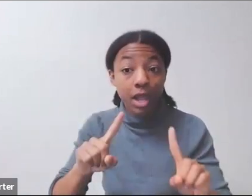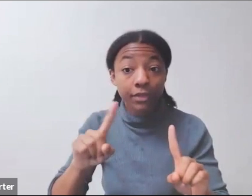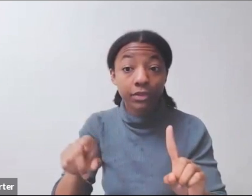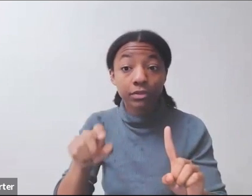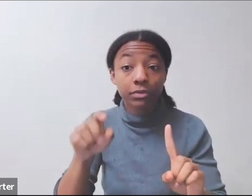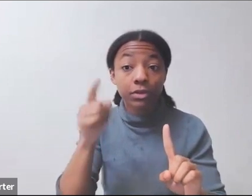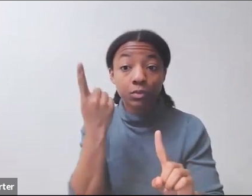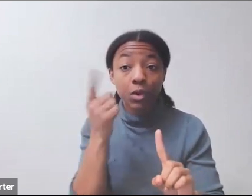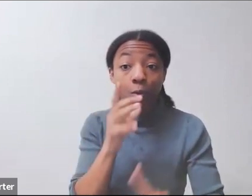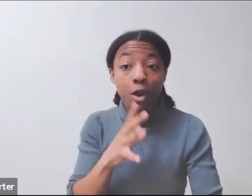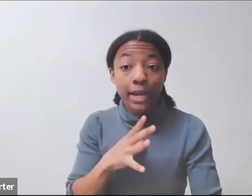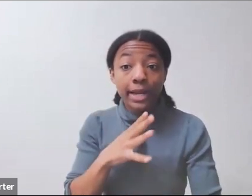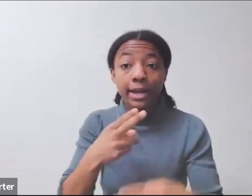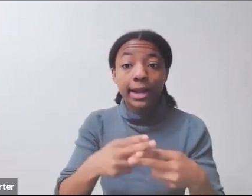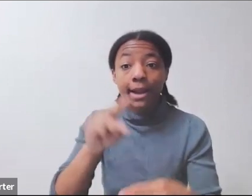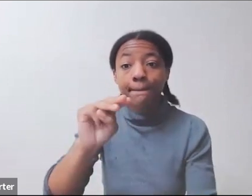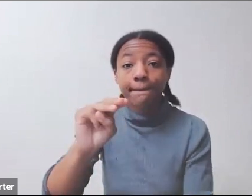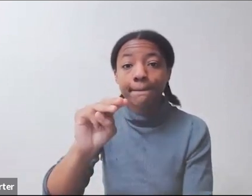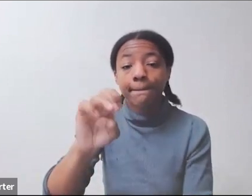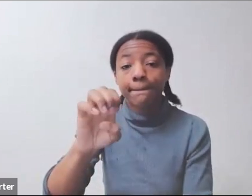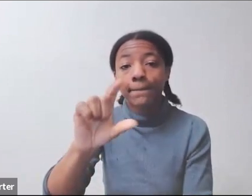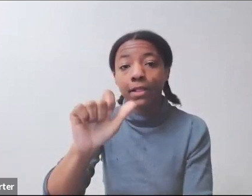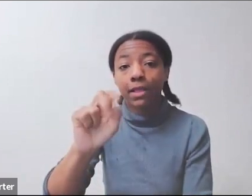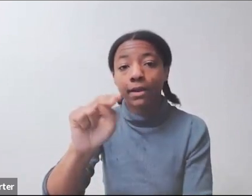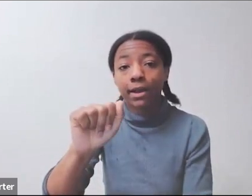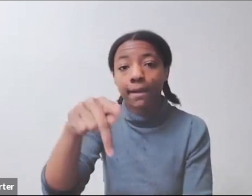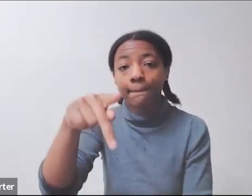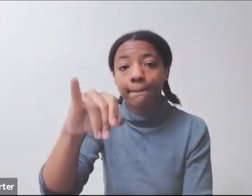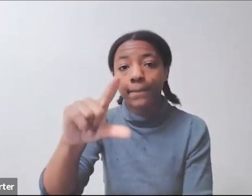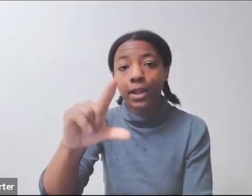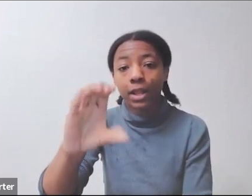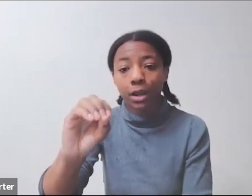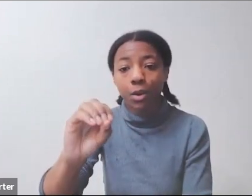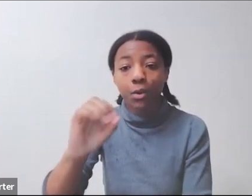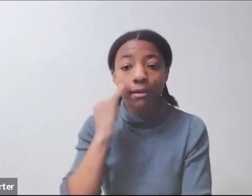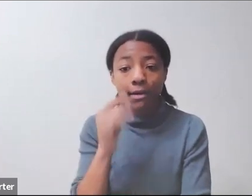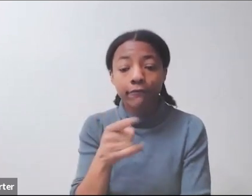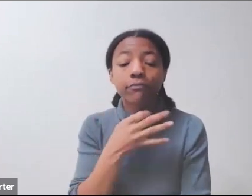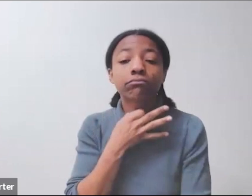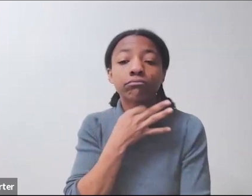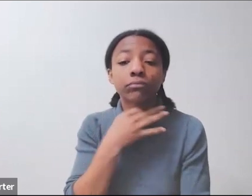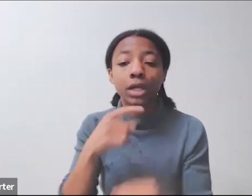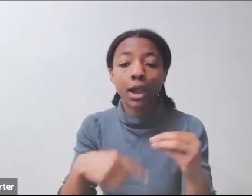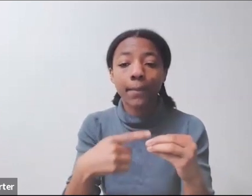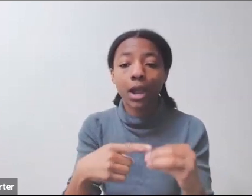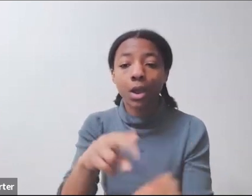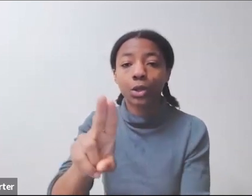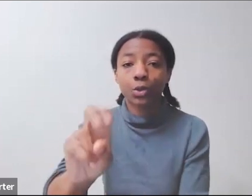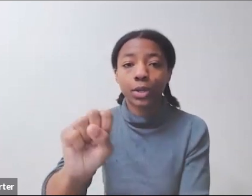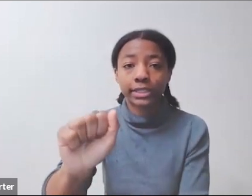She, if you have any further questions about Schedule A or really anything related to how to get a job as someone with disabilities, she's the person to talk to.